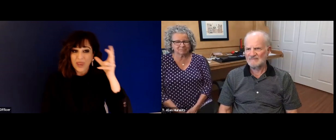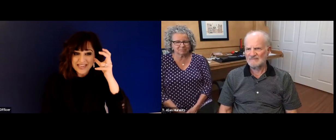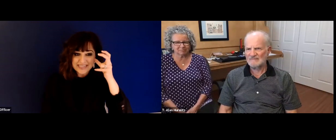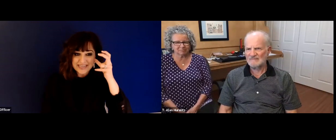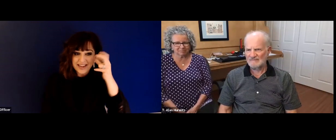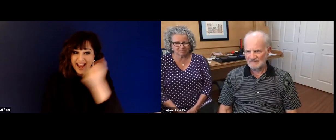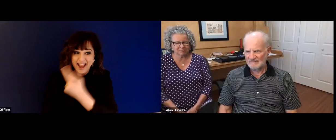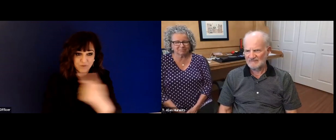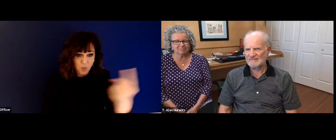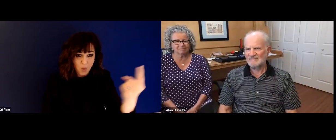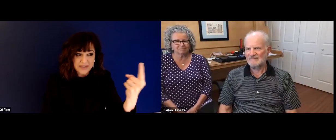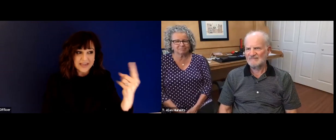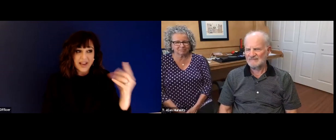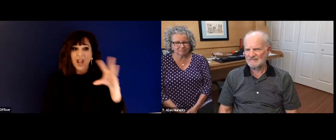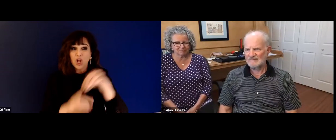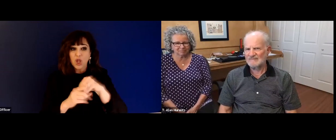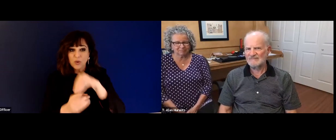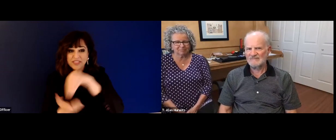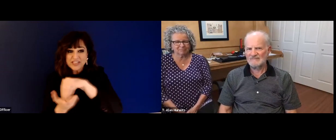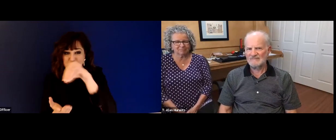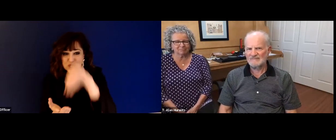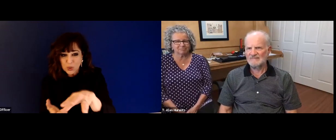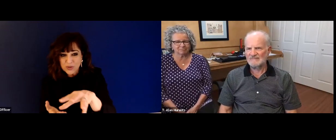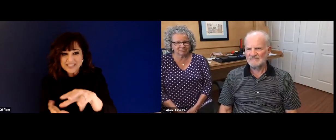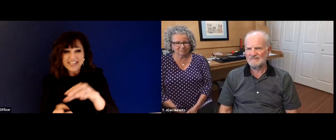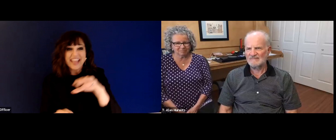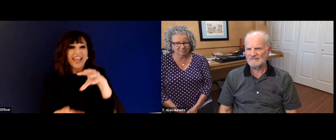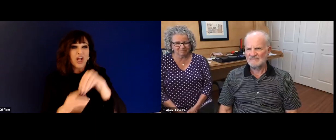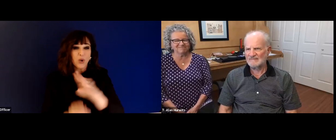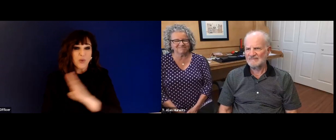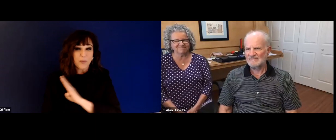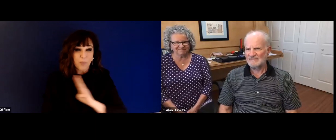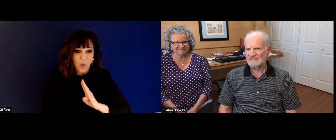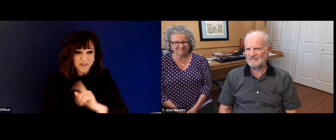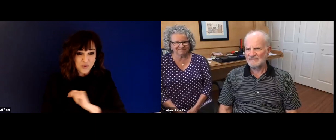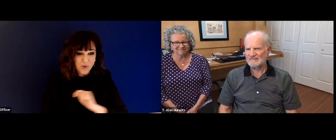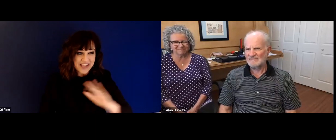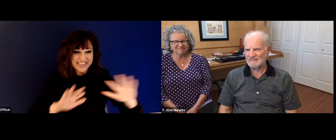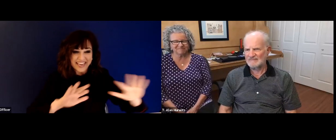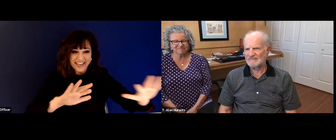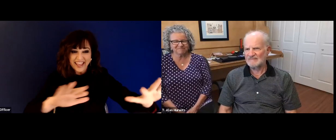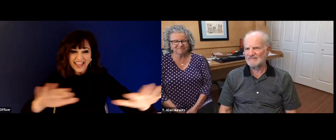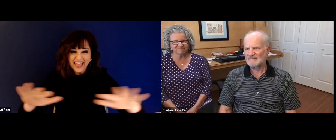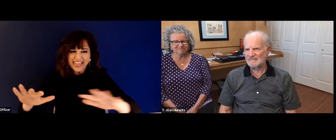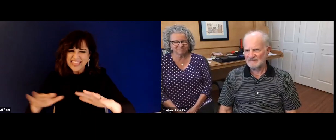how do you say like sticky, because you want to make sure that you're neutral, you want to make sure that you're fair, you